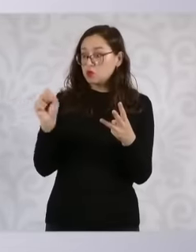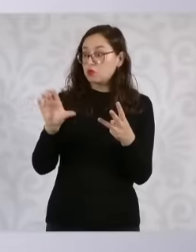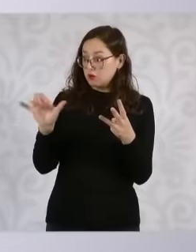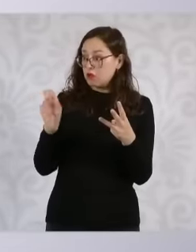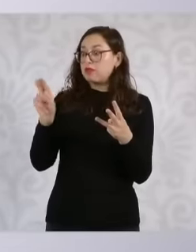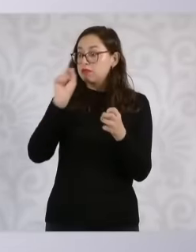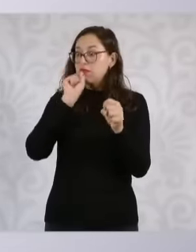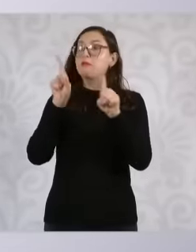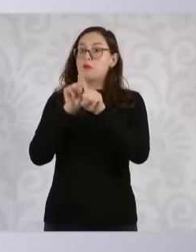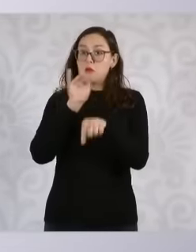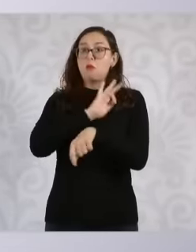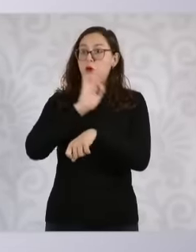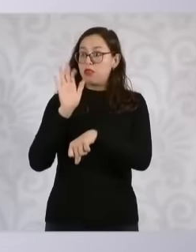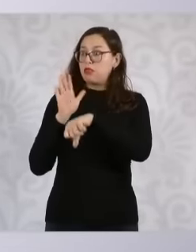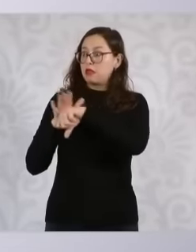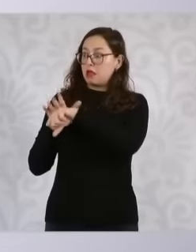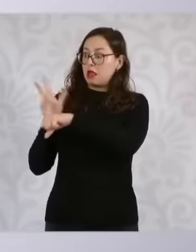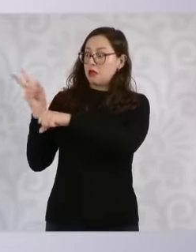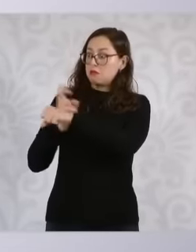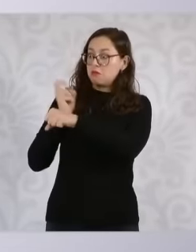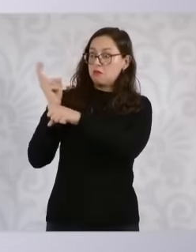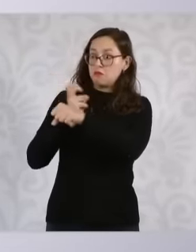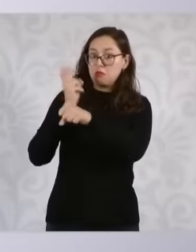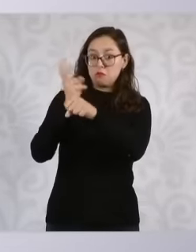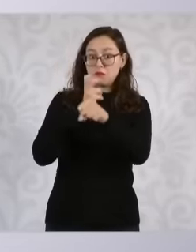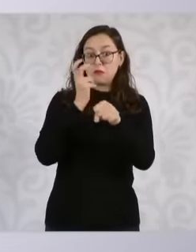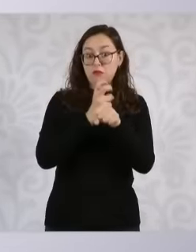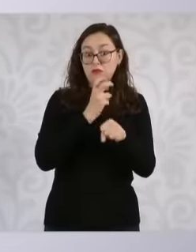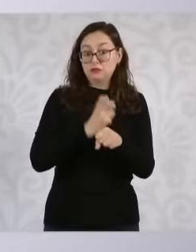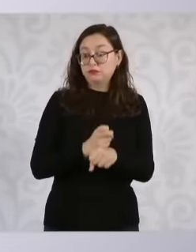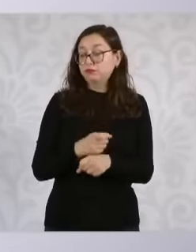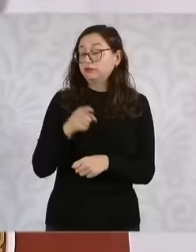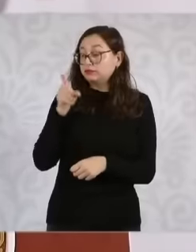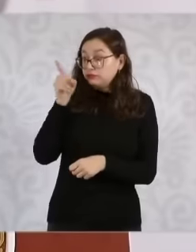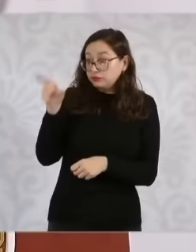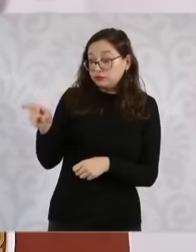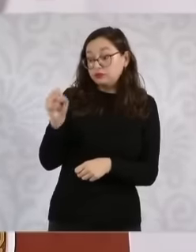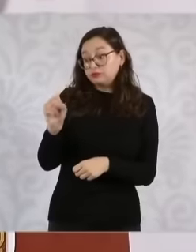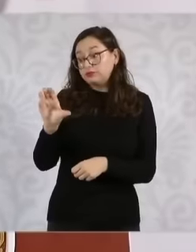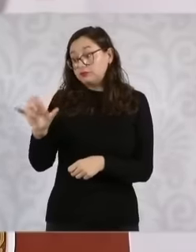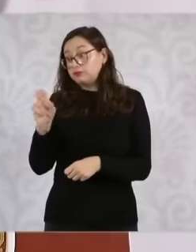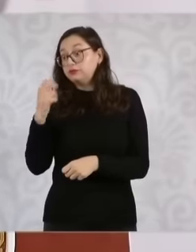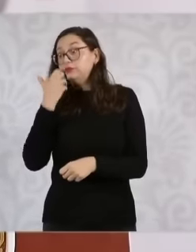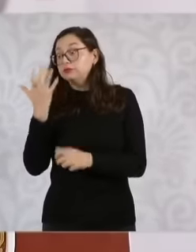so the The Supreme Court has to issue its summons if it wants to participate, but